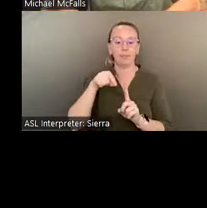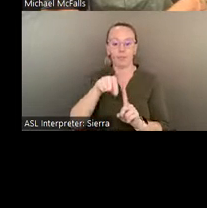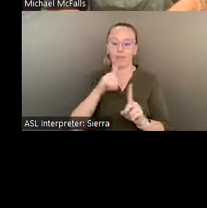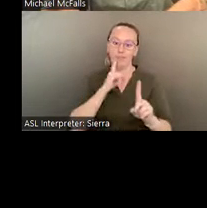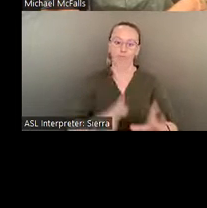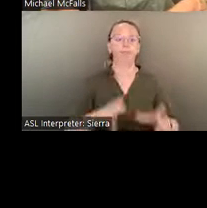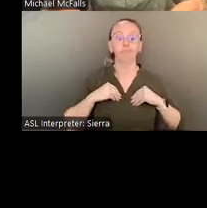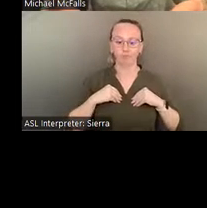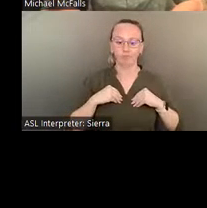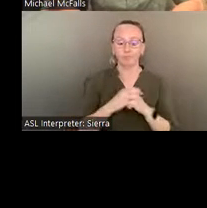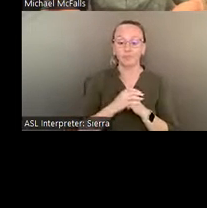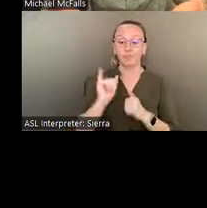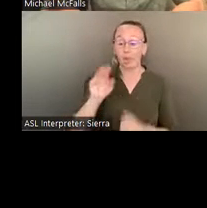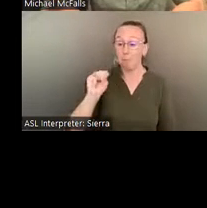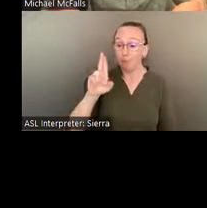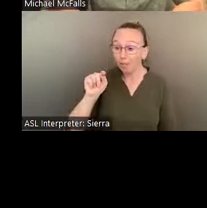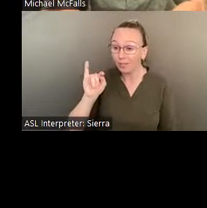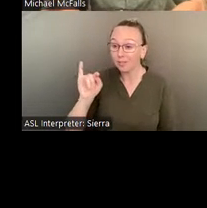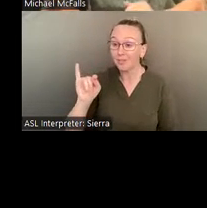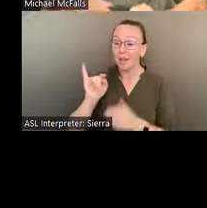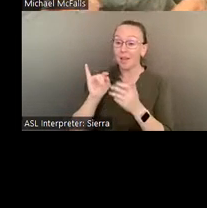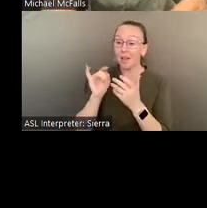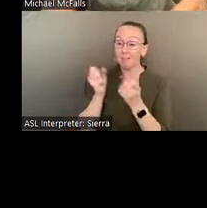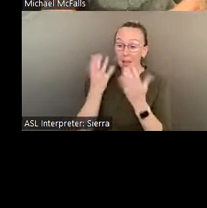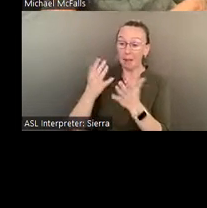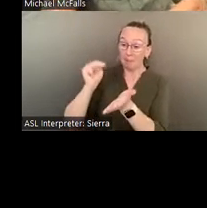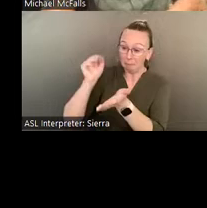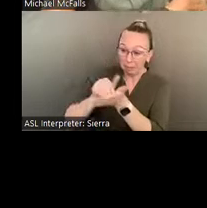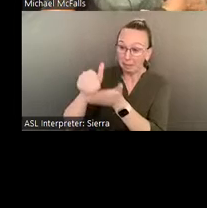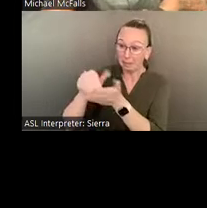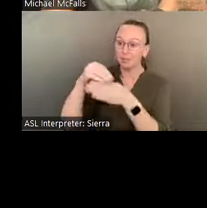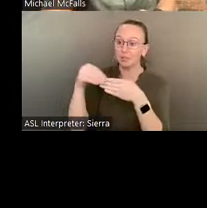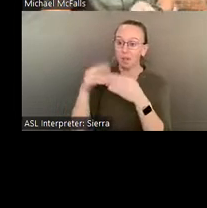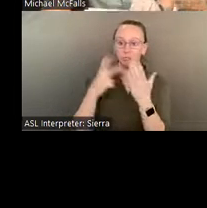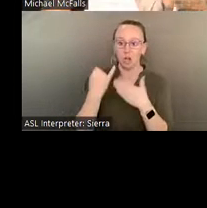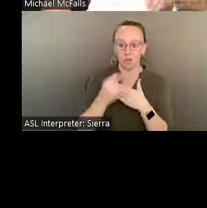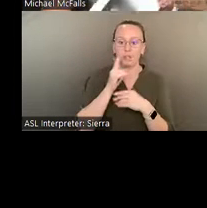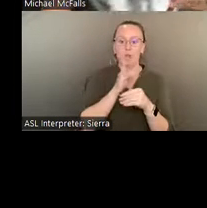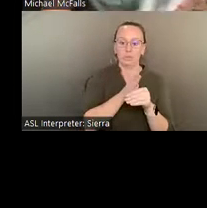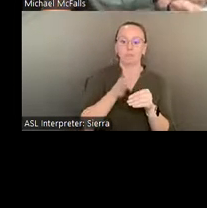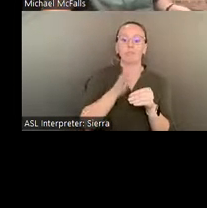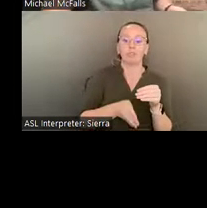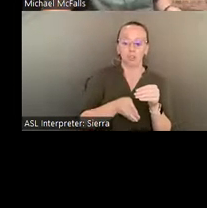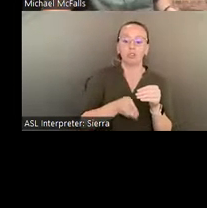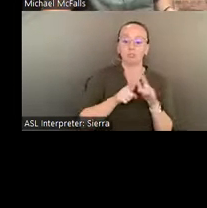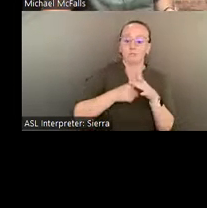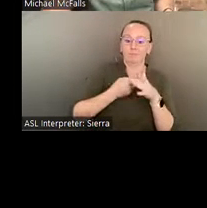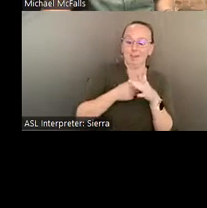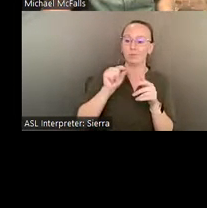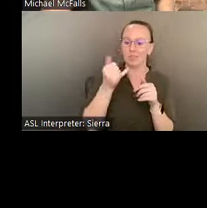It was a multi-million-dollar project that was completed at the beginning of 2017.